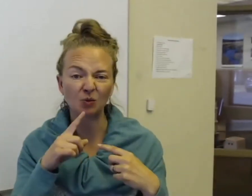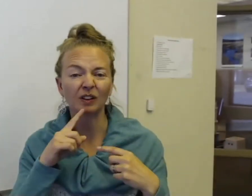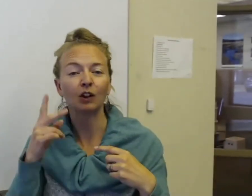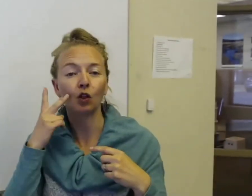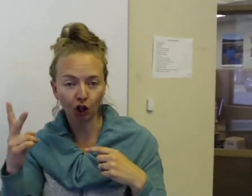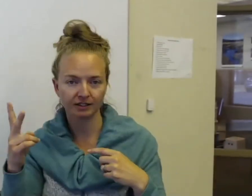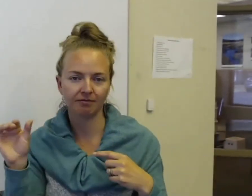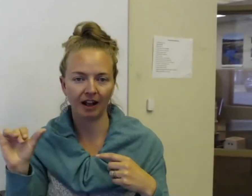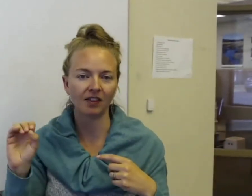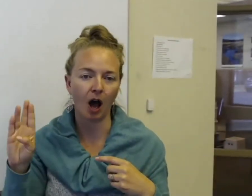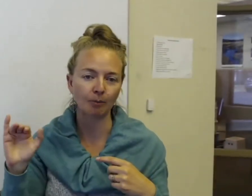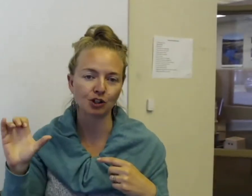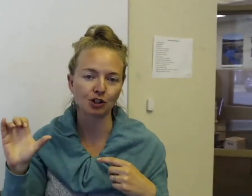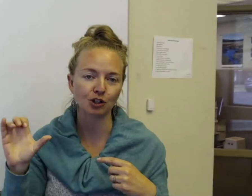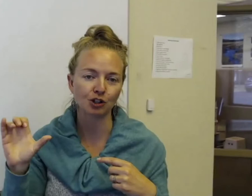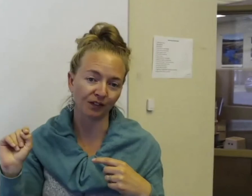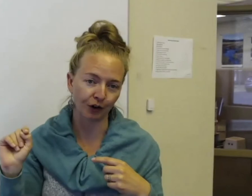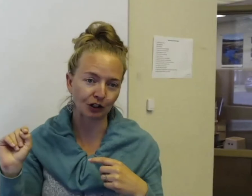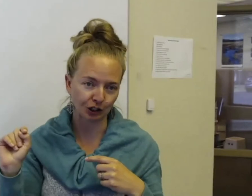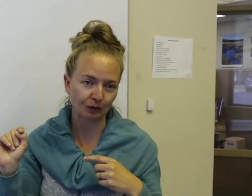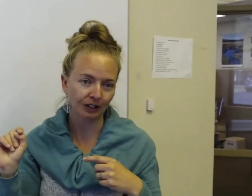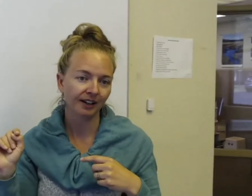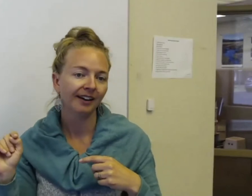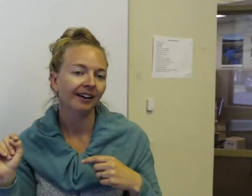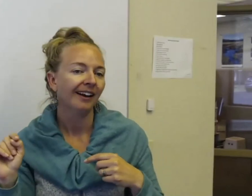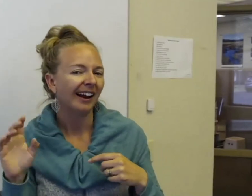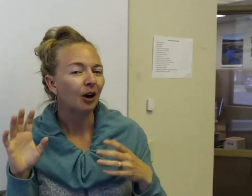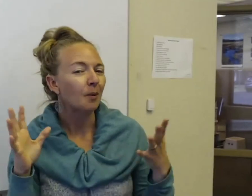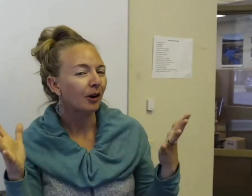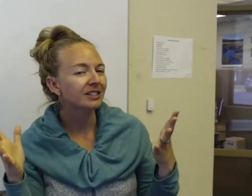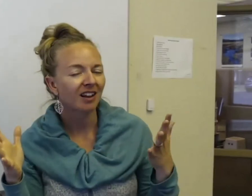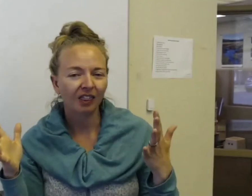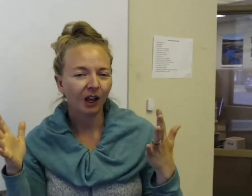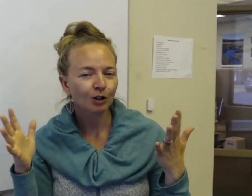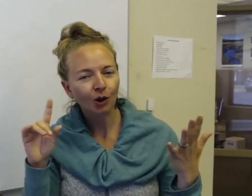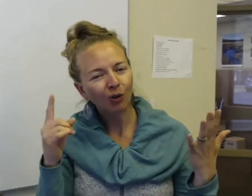really looks like the object that we're referring to. And now America's Sign Language, only